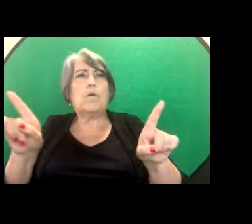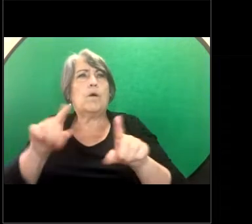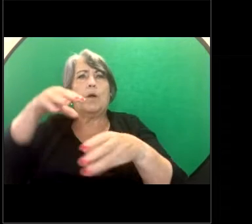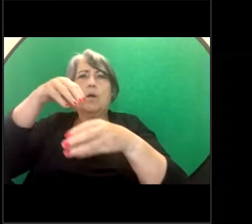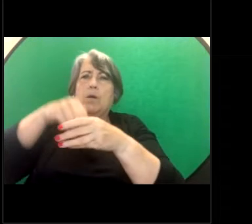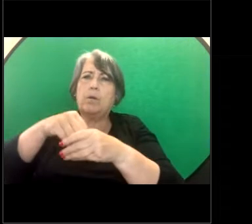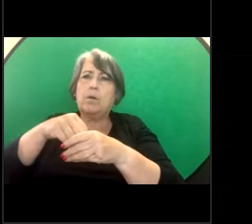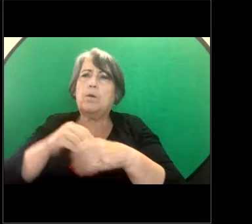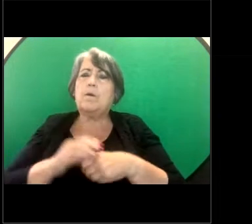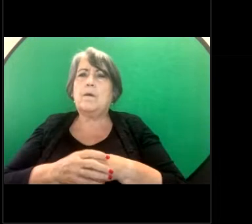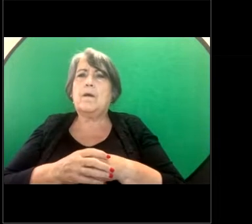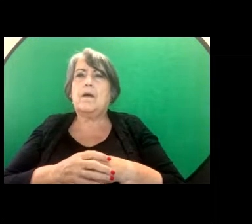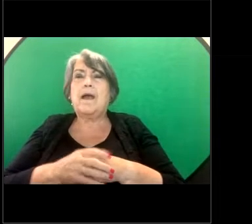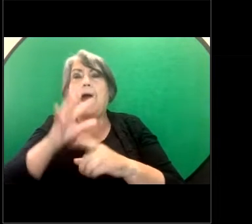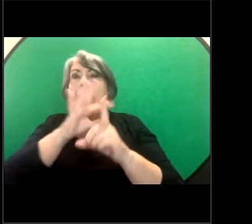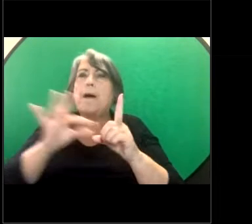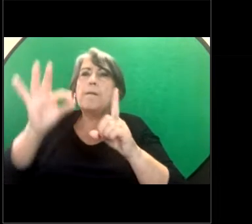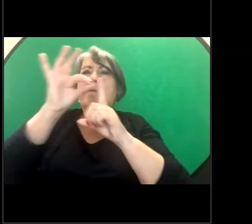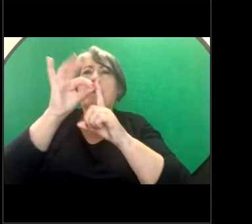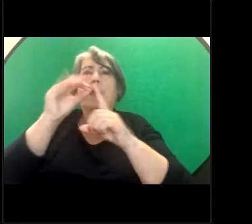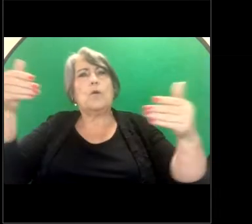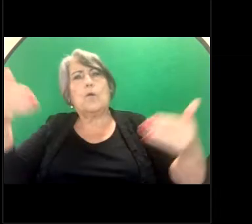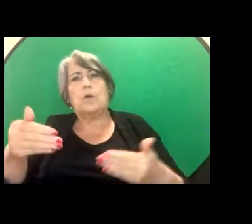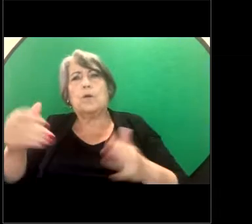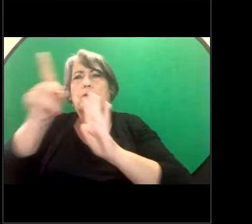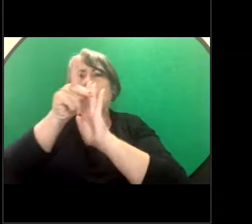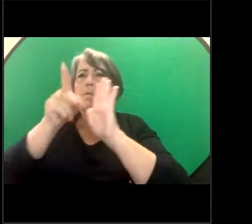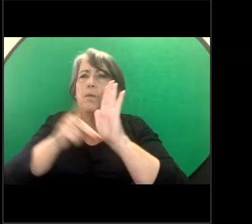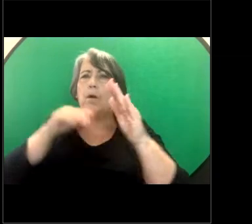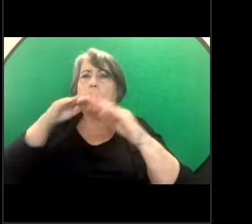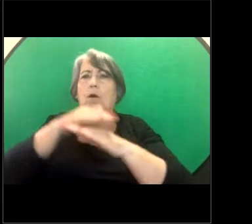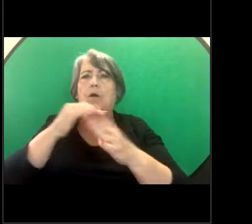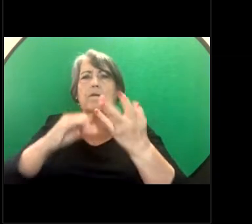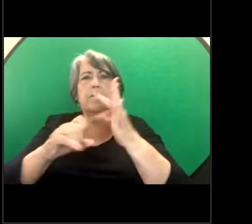updating or introducing policies regarding sexual harassment in the workplace,